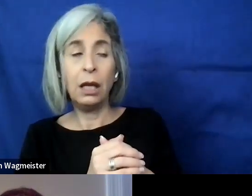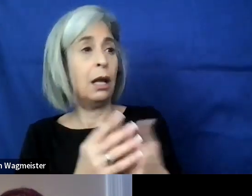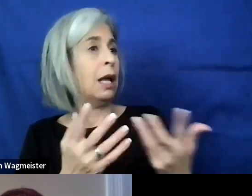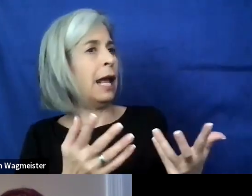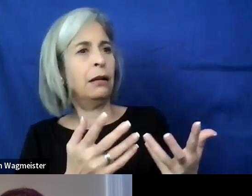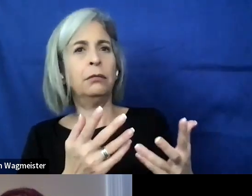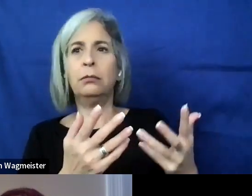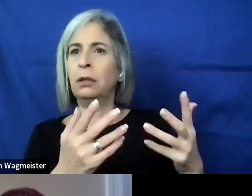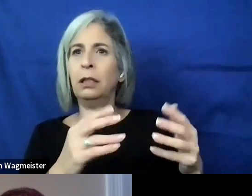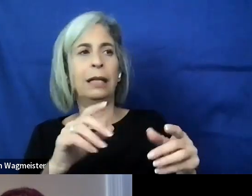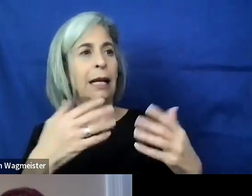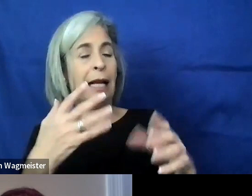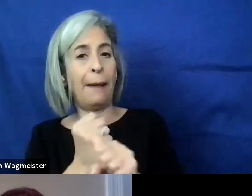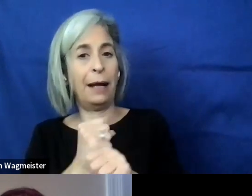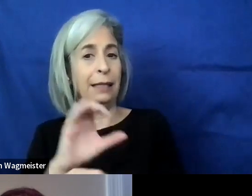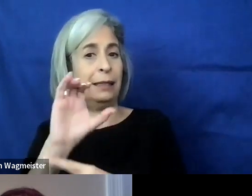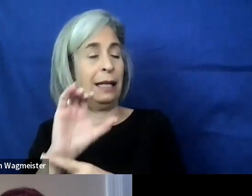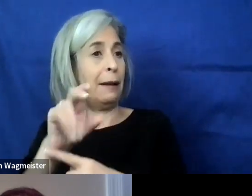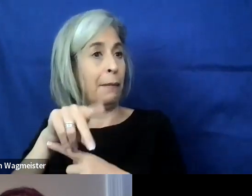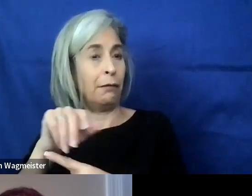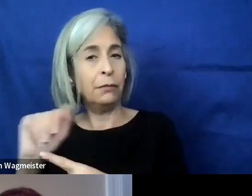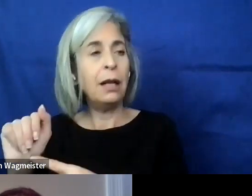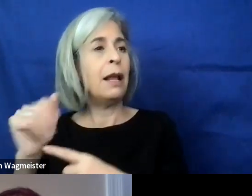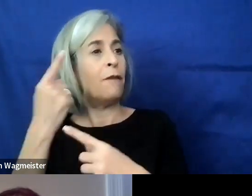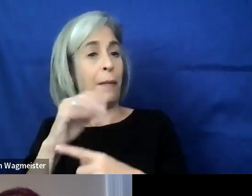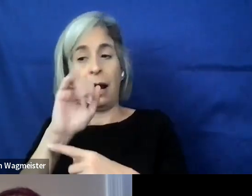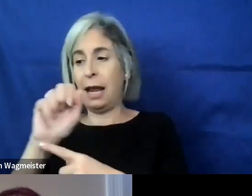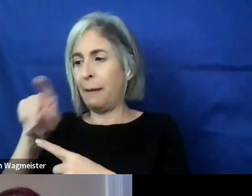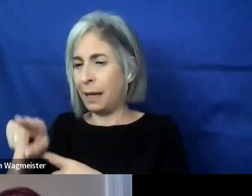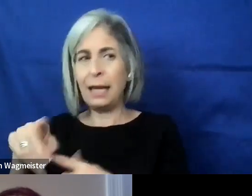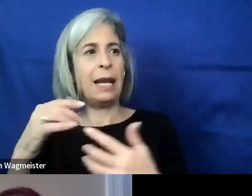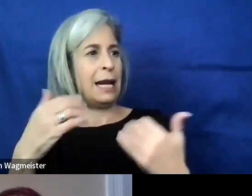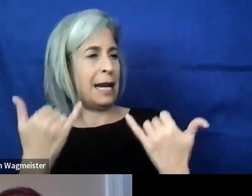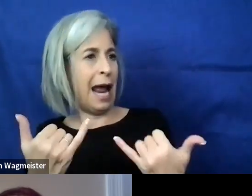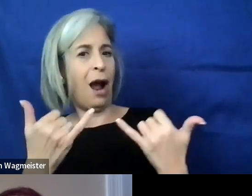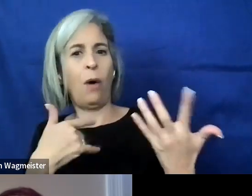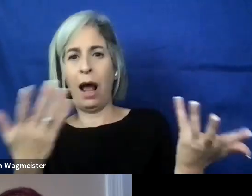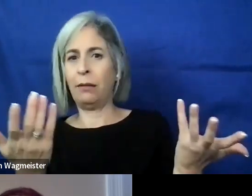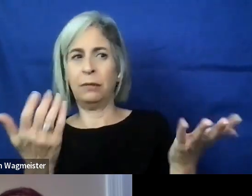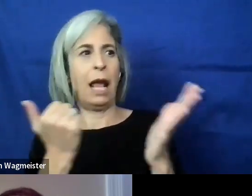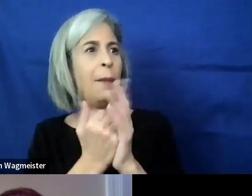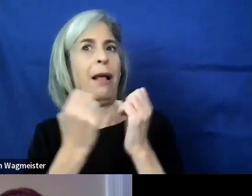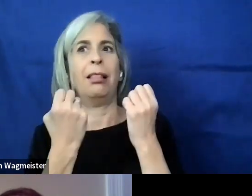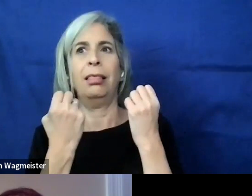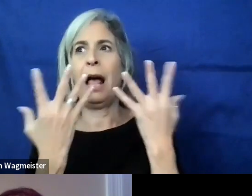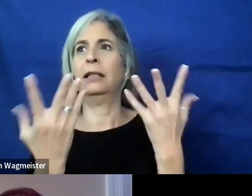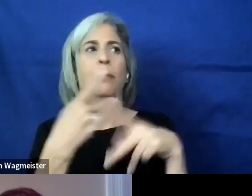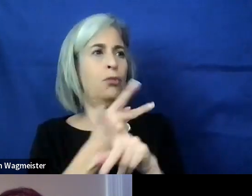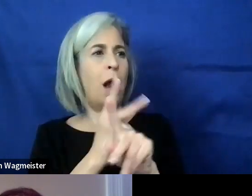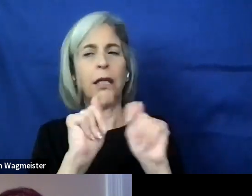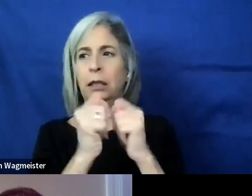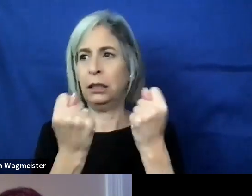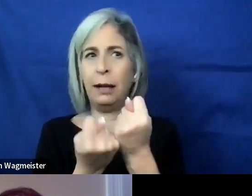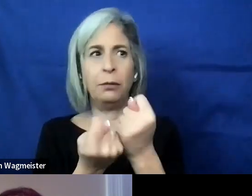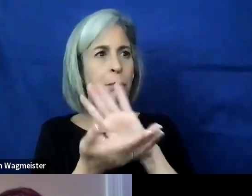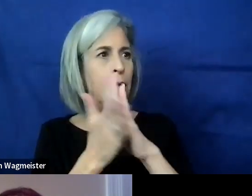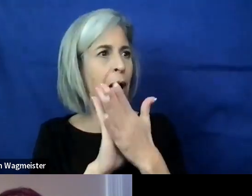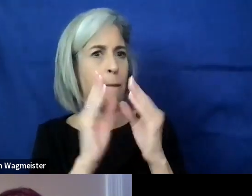I got my CPWA from IAAP and now I'm helping a lot of product teams to be accessible at